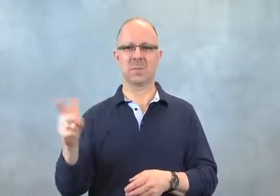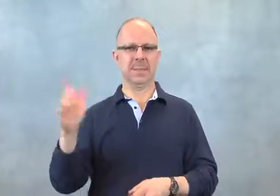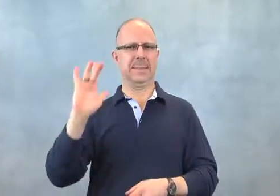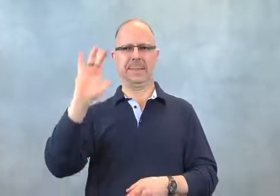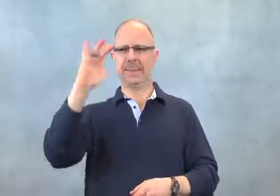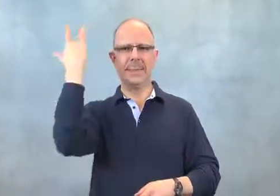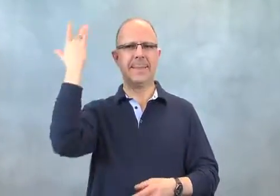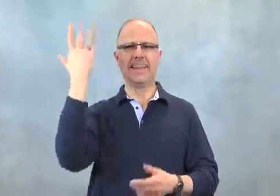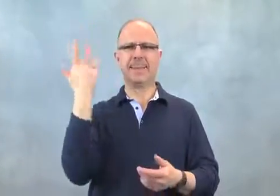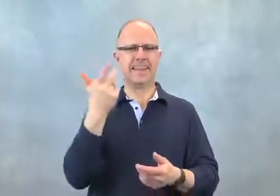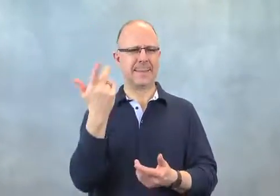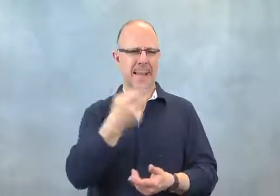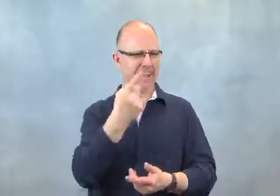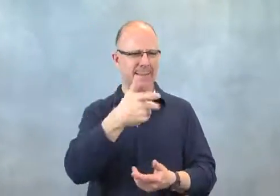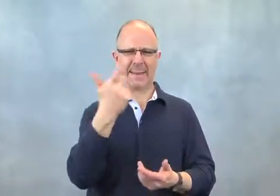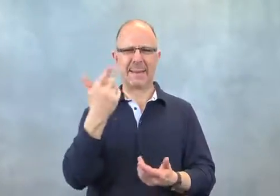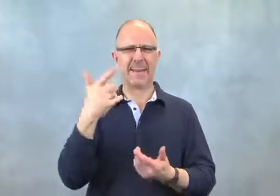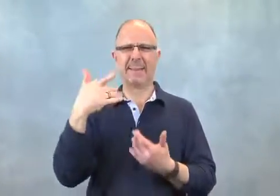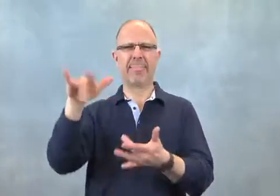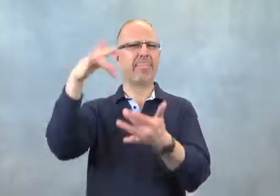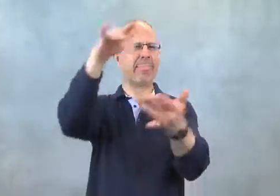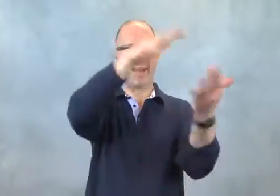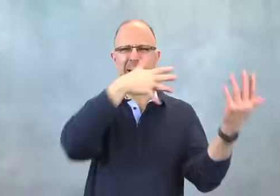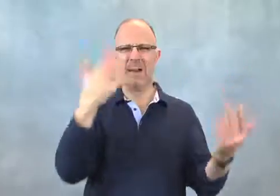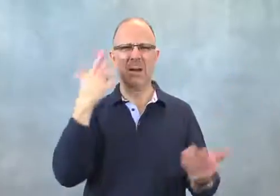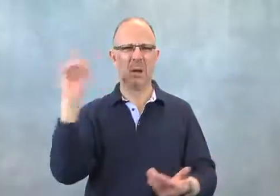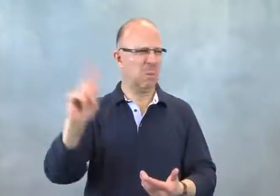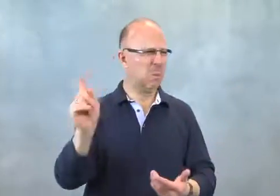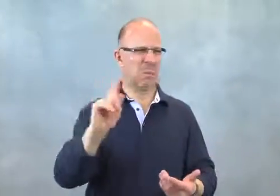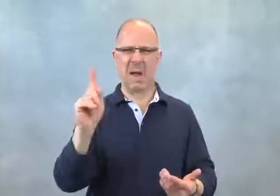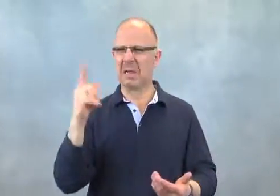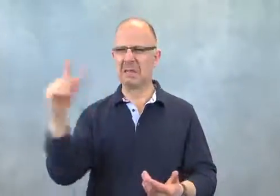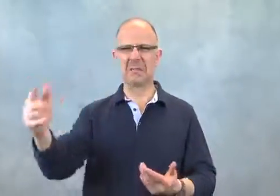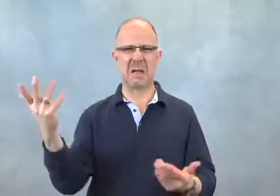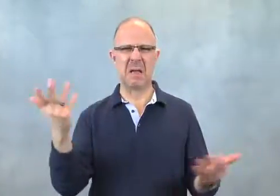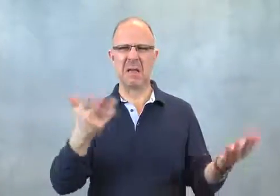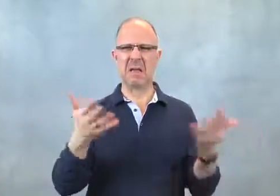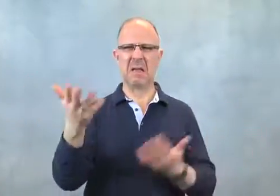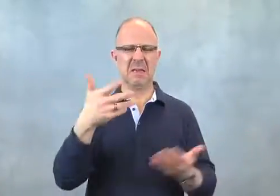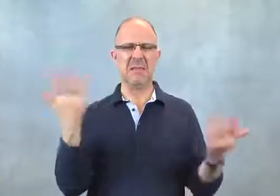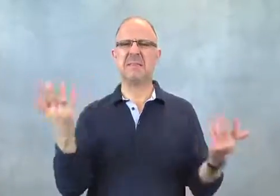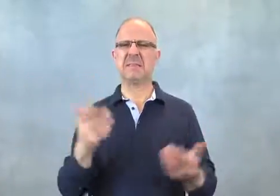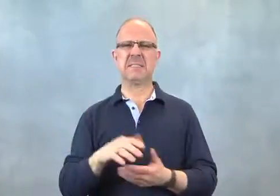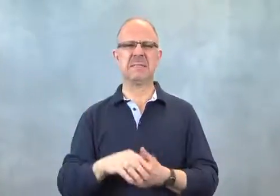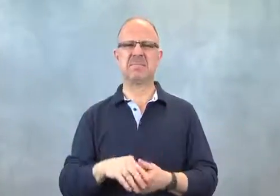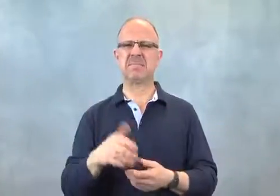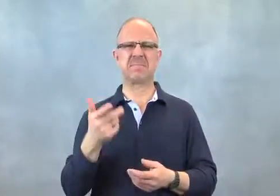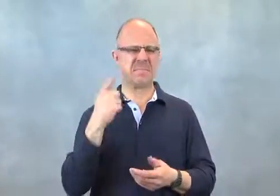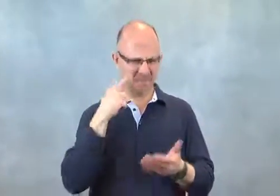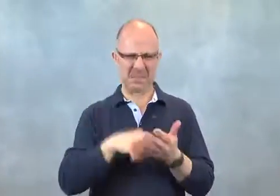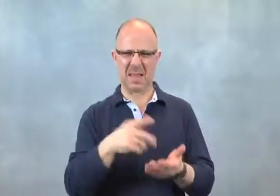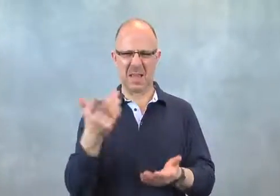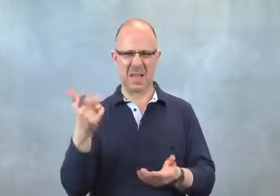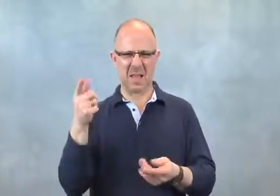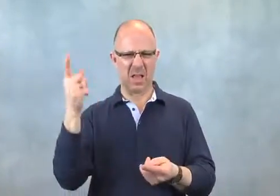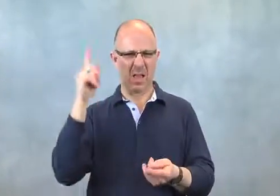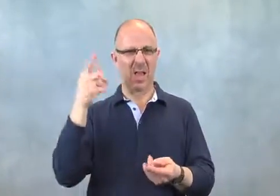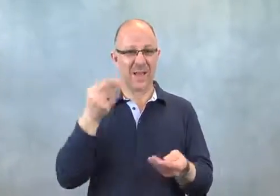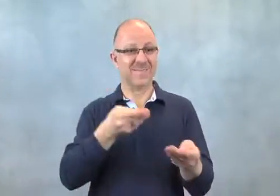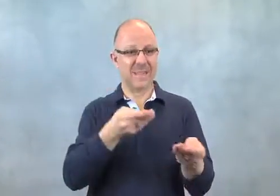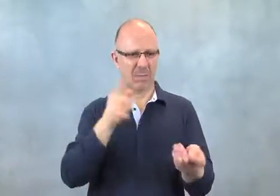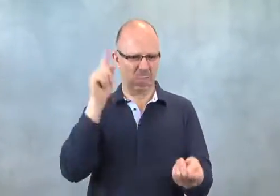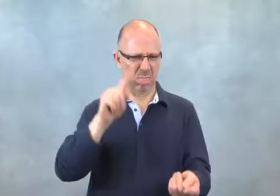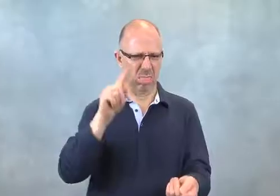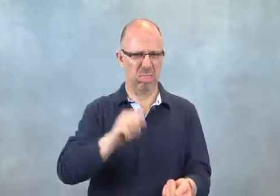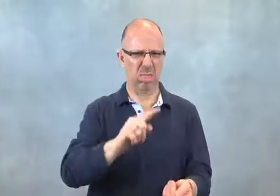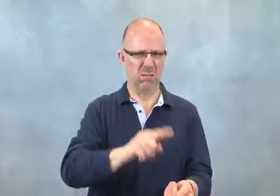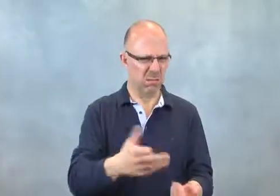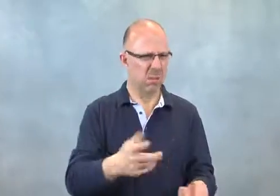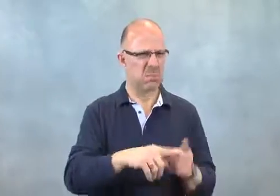The cat would take off, and he didn't know where it went. It was frustrating.